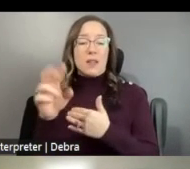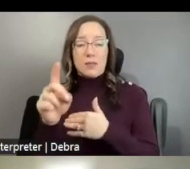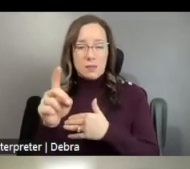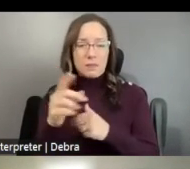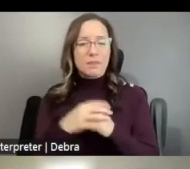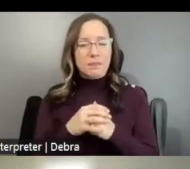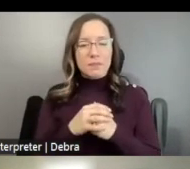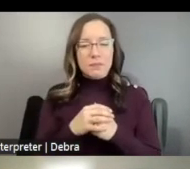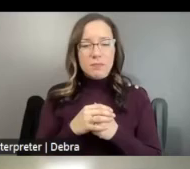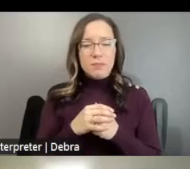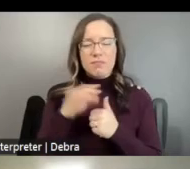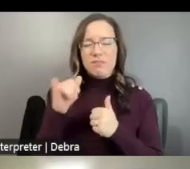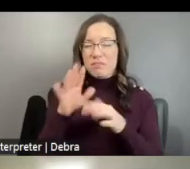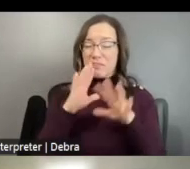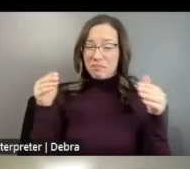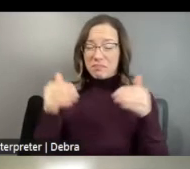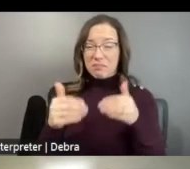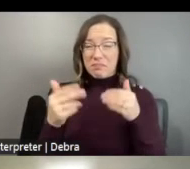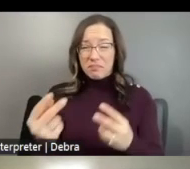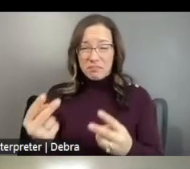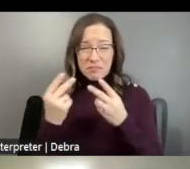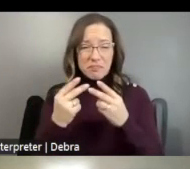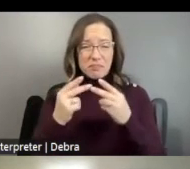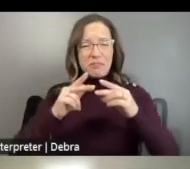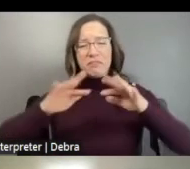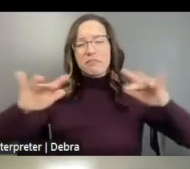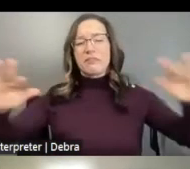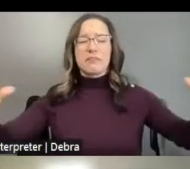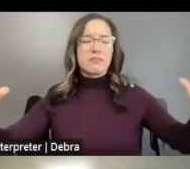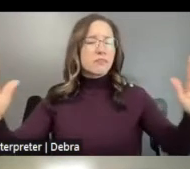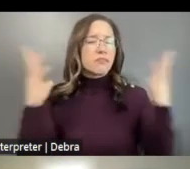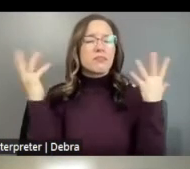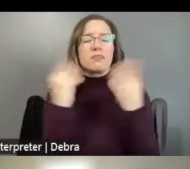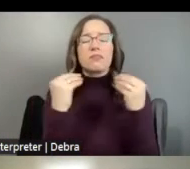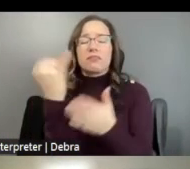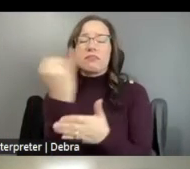THAT CENTERS AND REFLECTS A VIBRANT DIVERSE SPECTRUM OF DANCE ARTISTS AND THAT ULTIMATELY